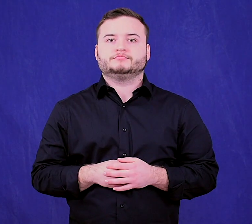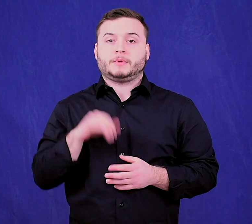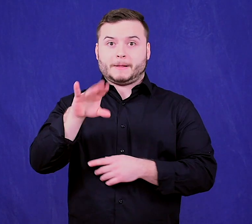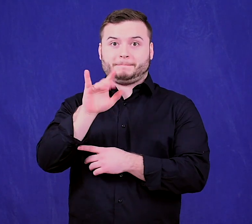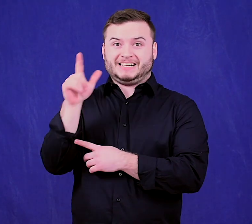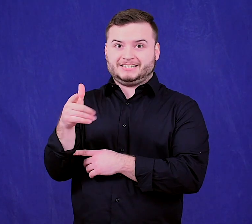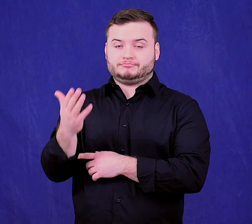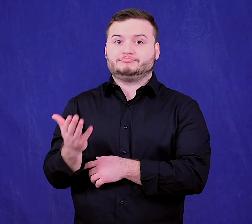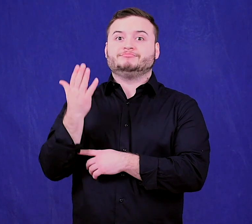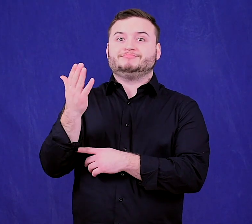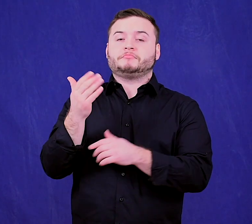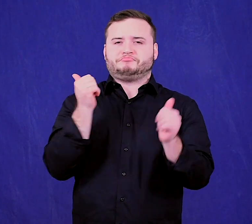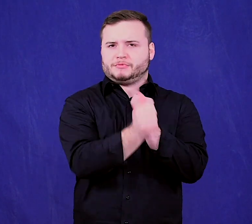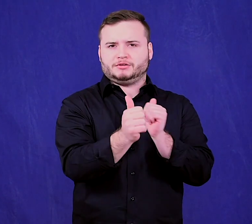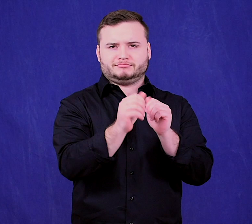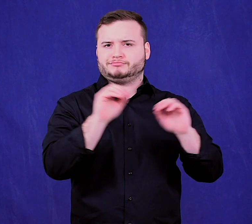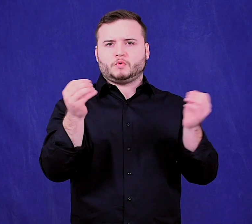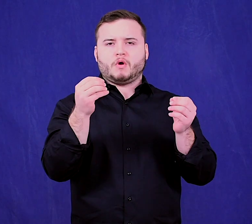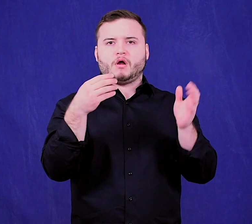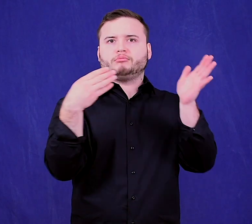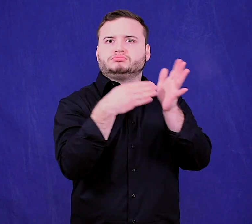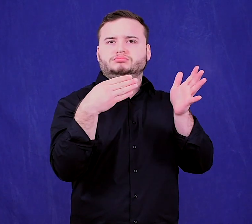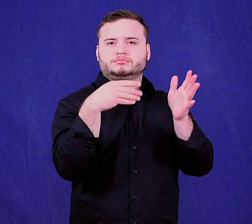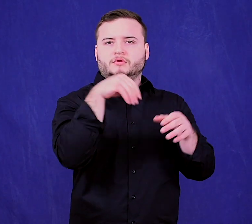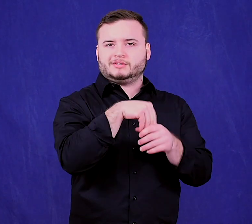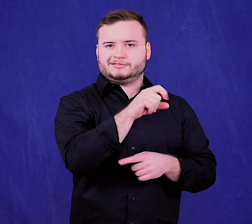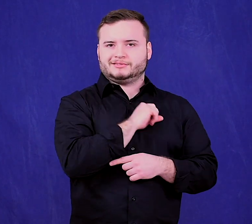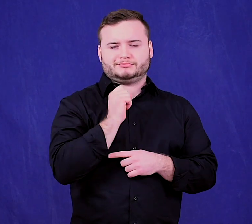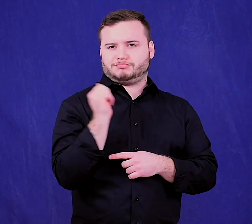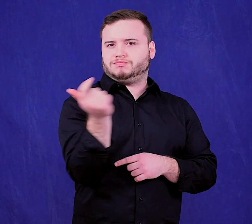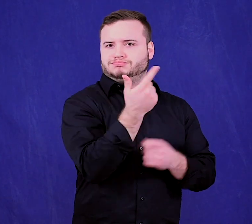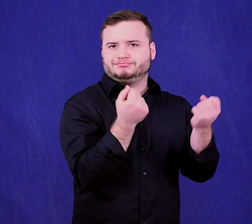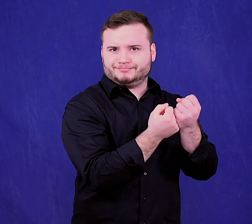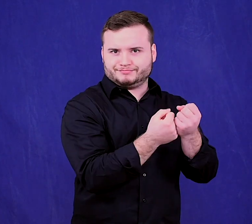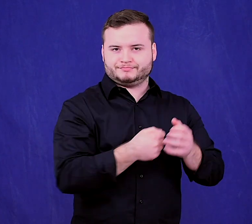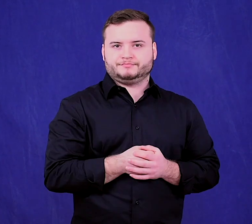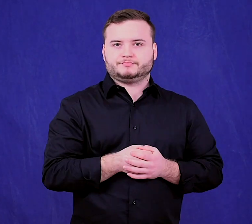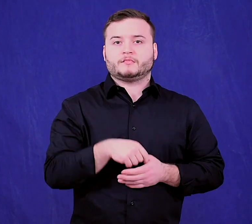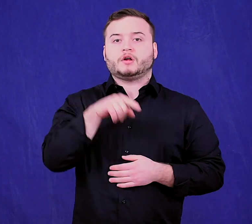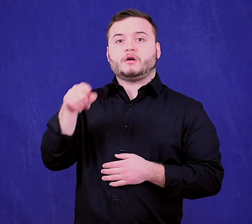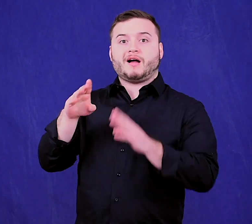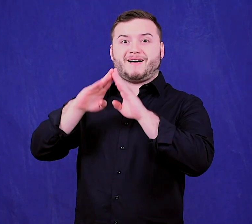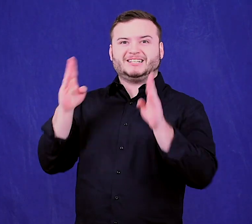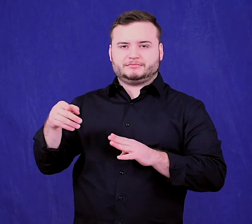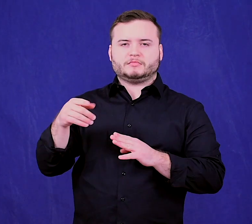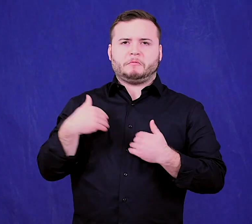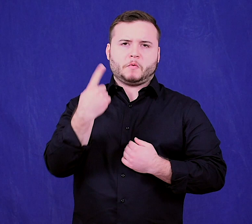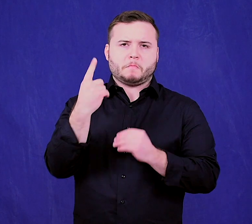It passed unanimously in the Senate and had an additional committee